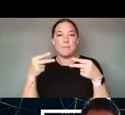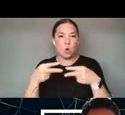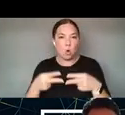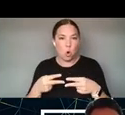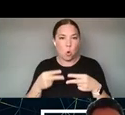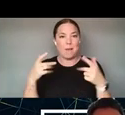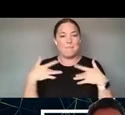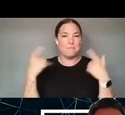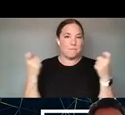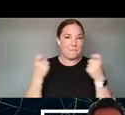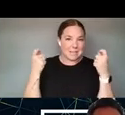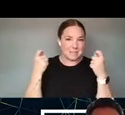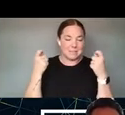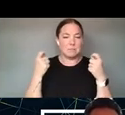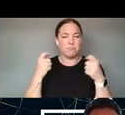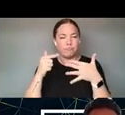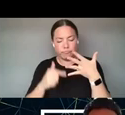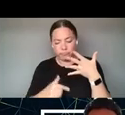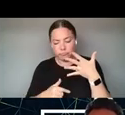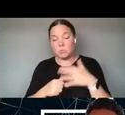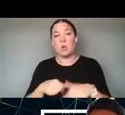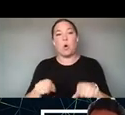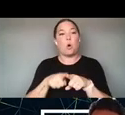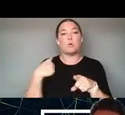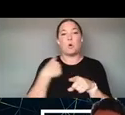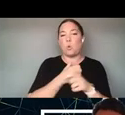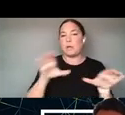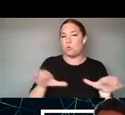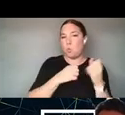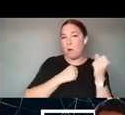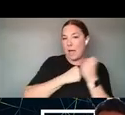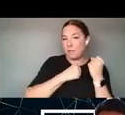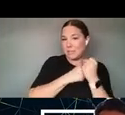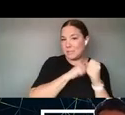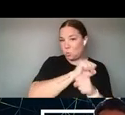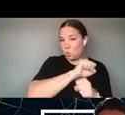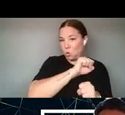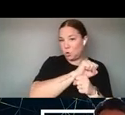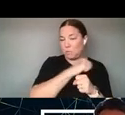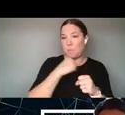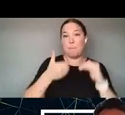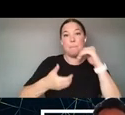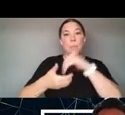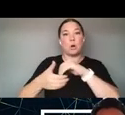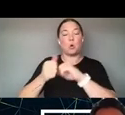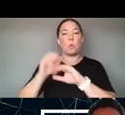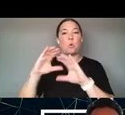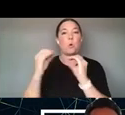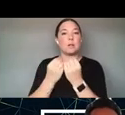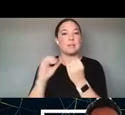ETC. AND WE ALSO DO ADVOCACY WORK BY PARTNERING WITH ORGANIZATIONS SUCH AS LOGIC MAGAZINE